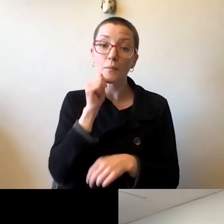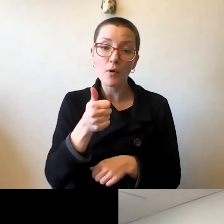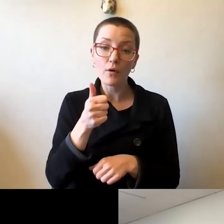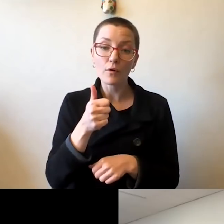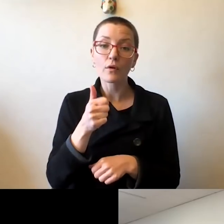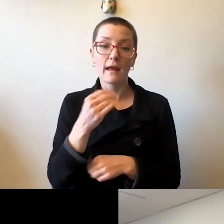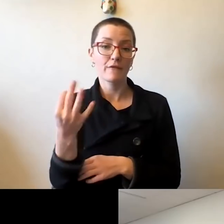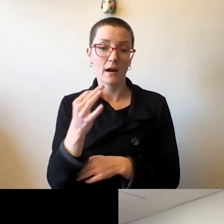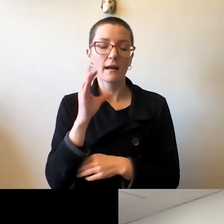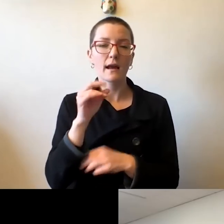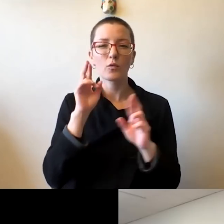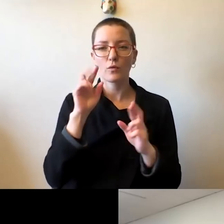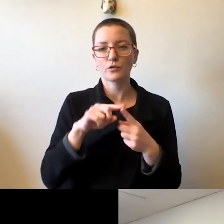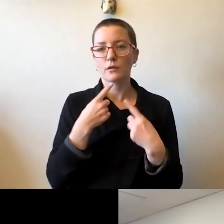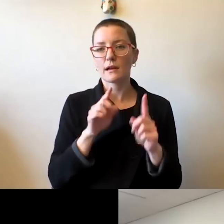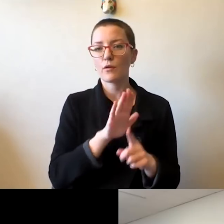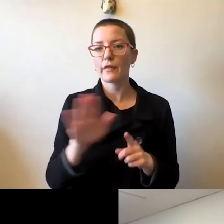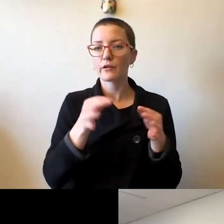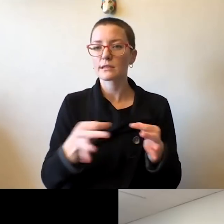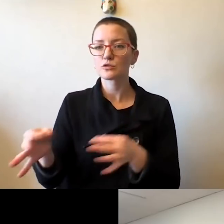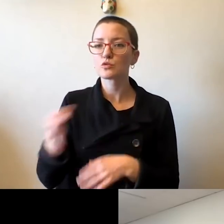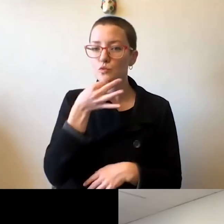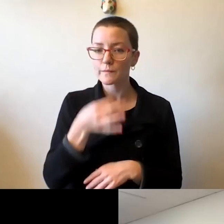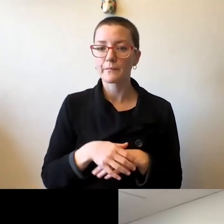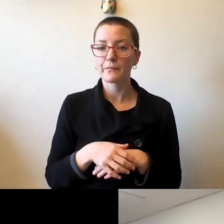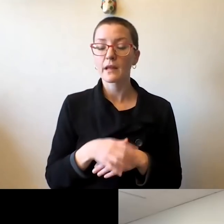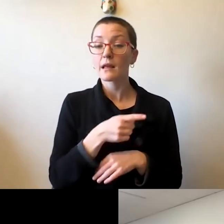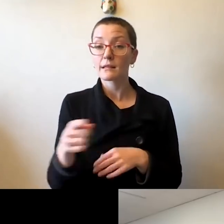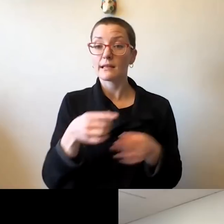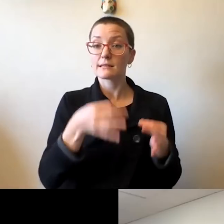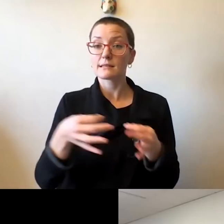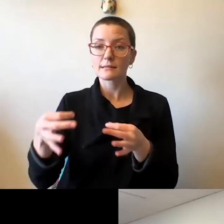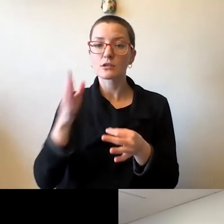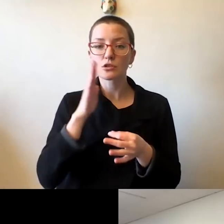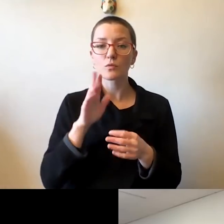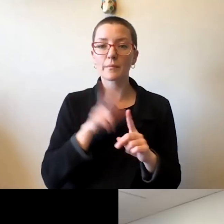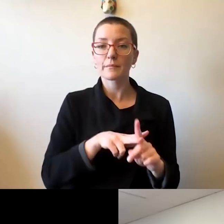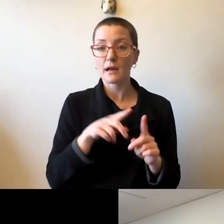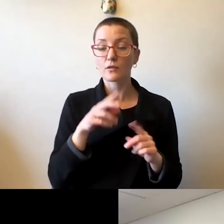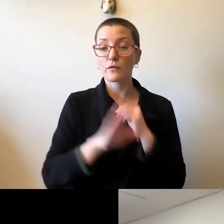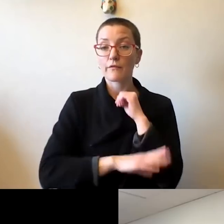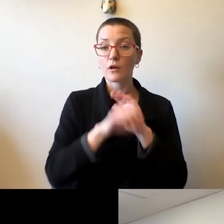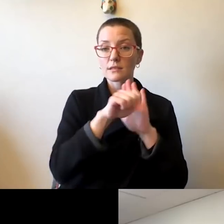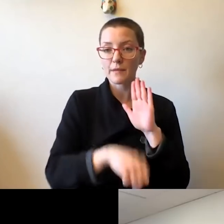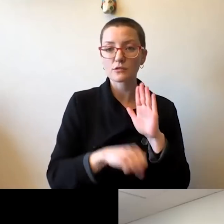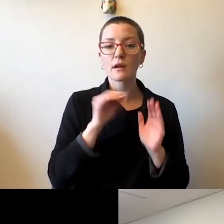And we also say that these are decisions for this fall semester, and most definitely, as we move into the spring semester, we are going